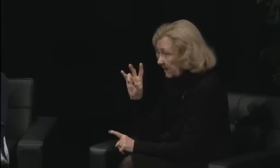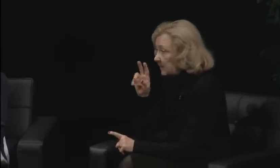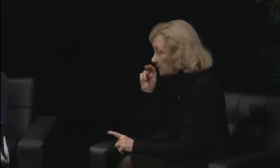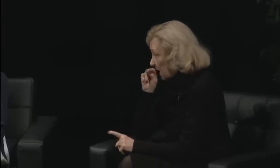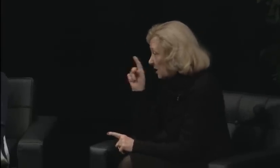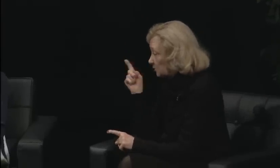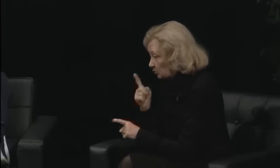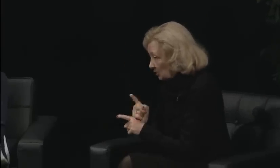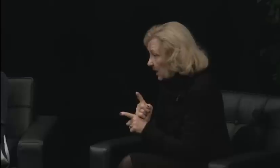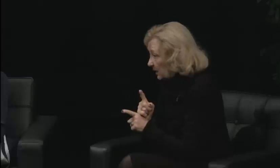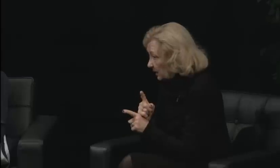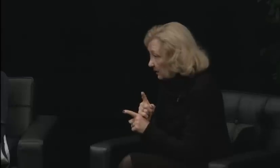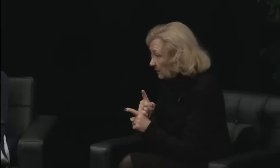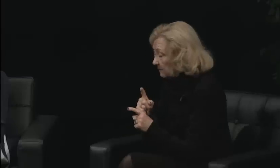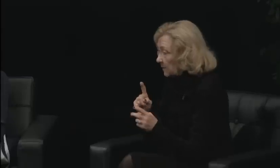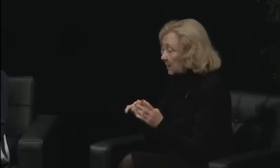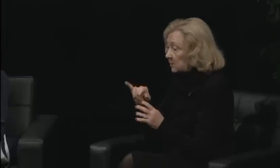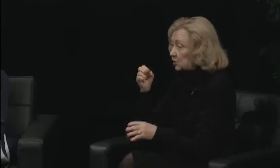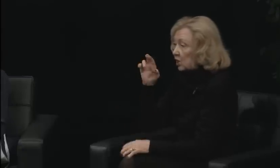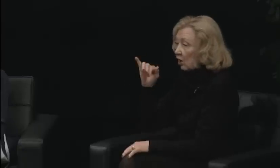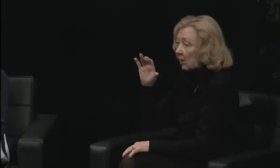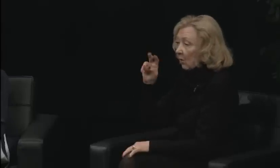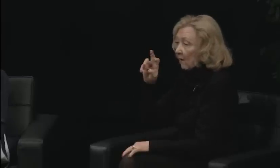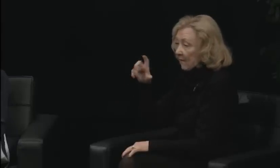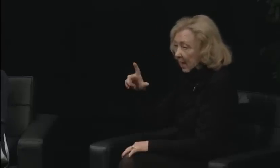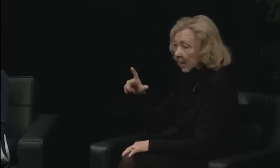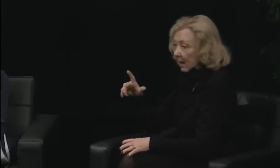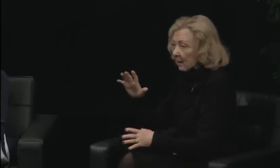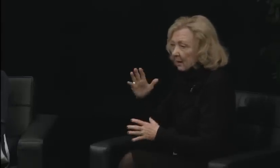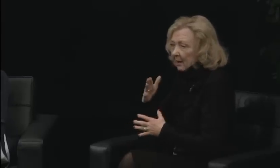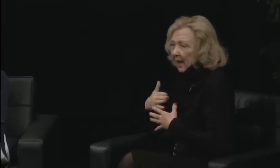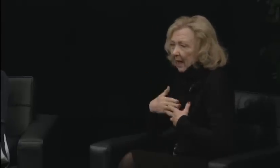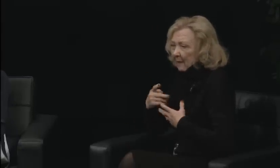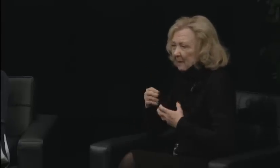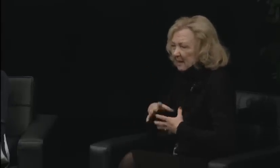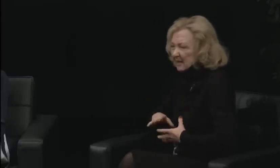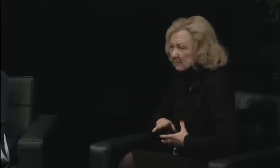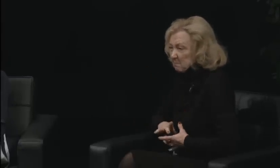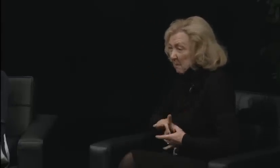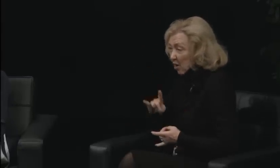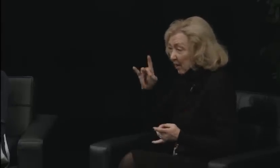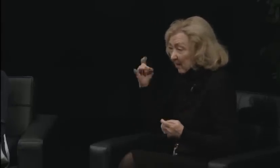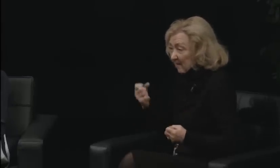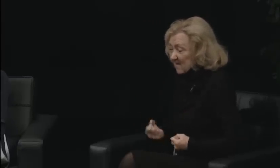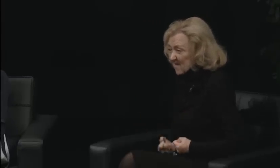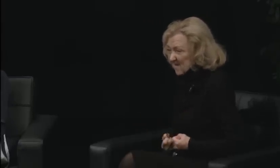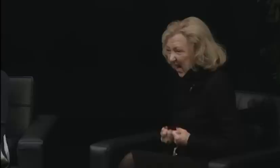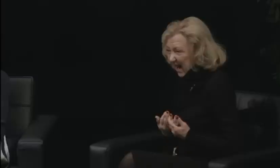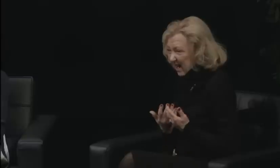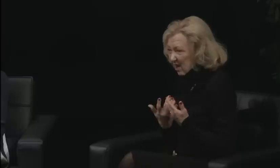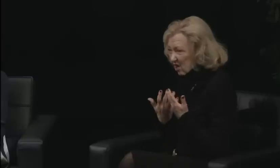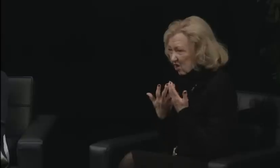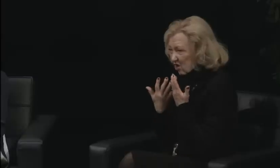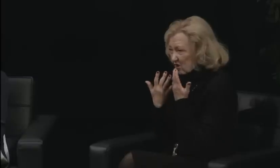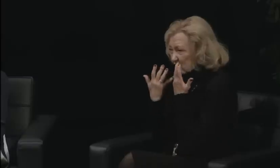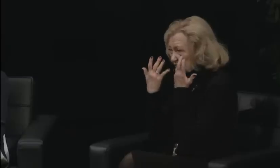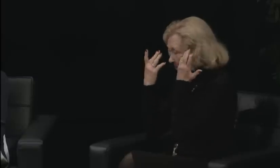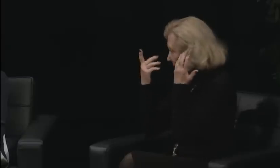was one reason for it. She wasn't as comfortable being quoted all the time. She was okay with it on occasion, but not as comfortable as the other students.